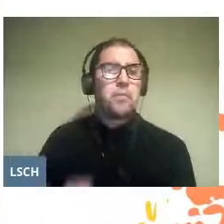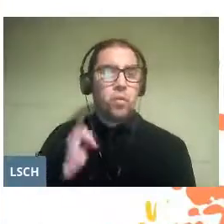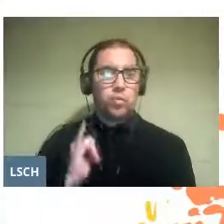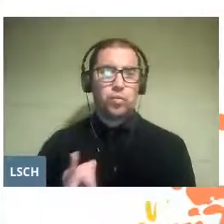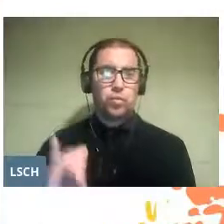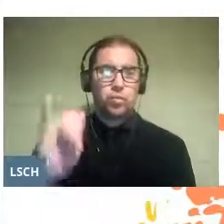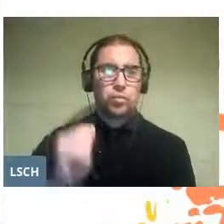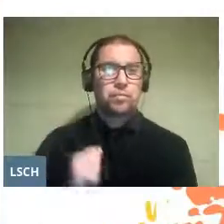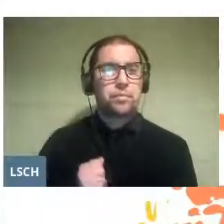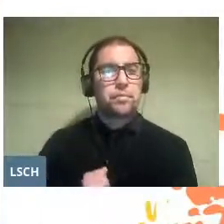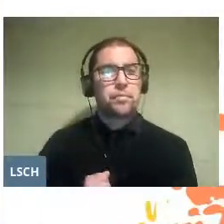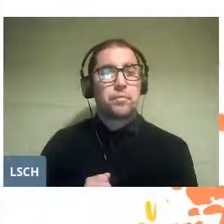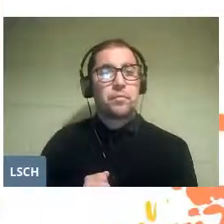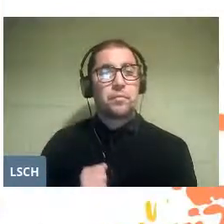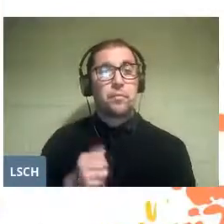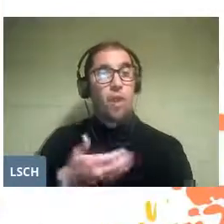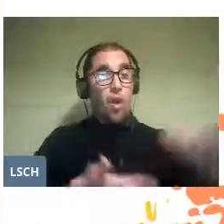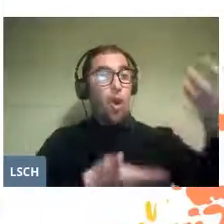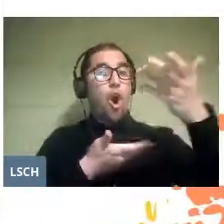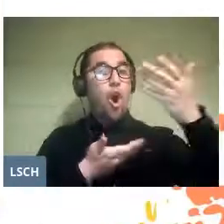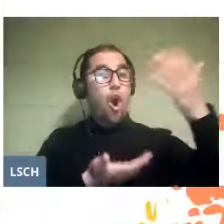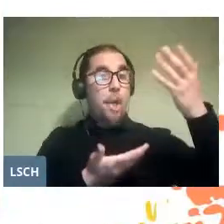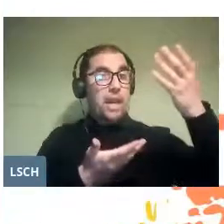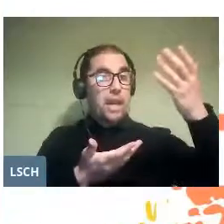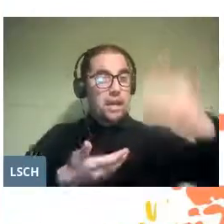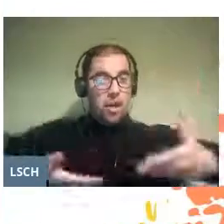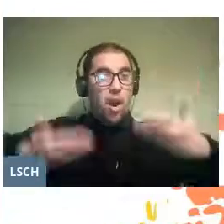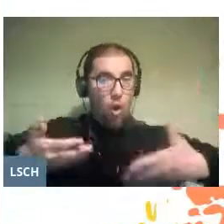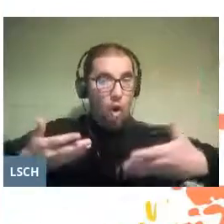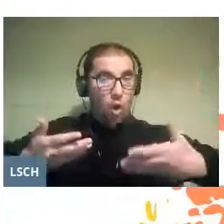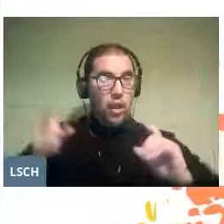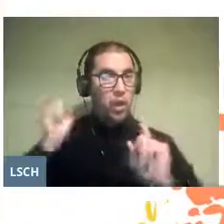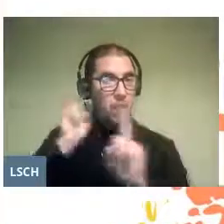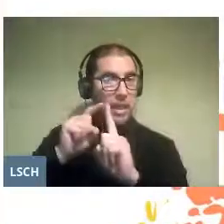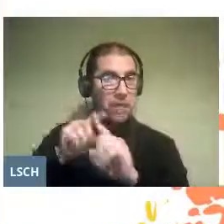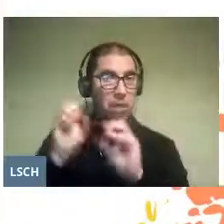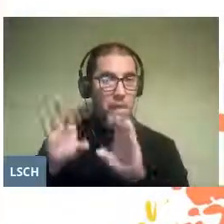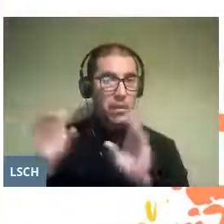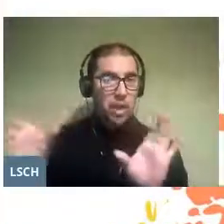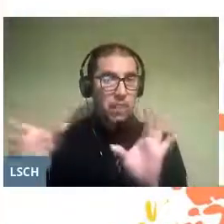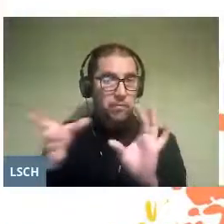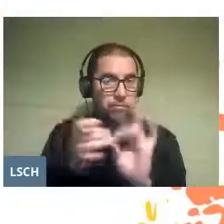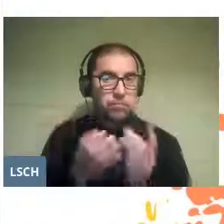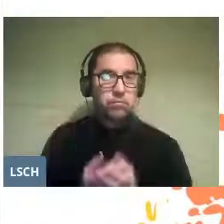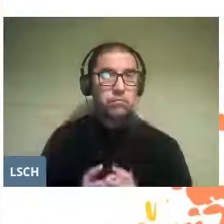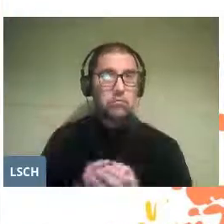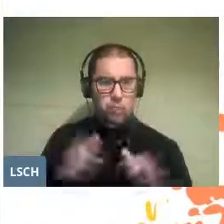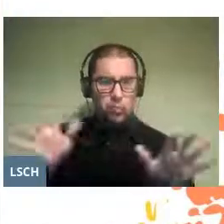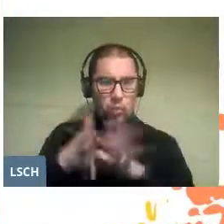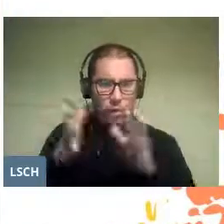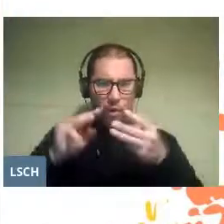Making opera today, with educational objectives, requires a methodological effort